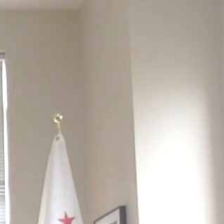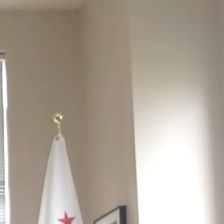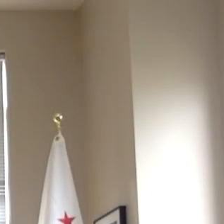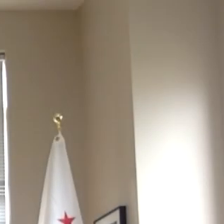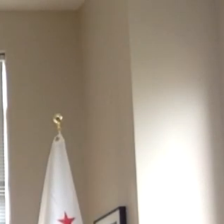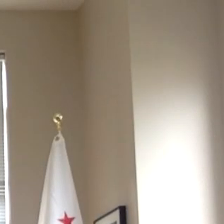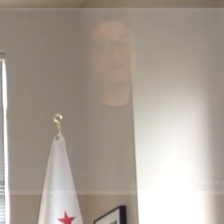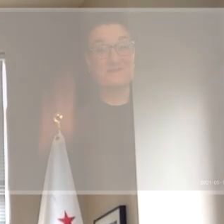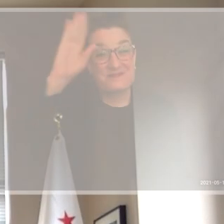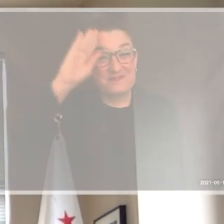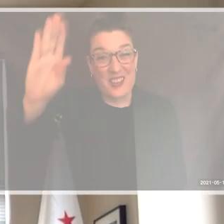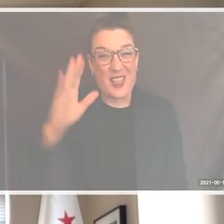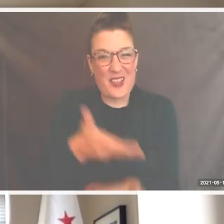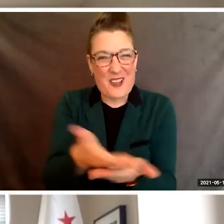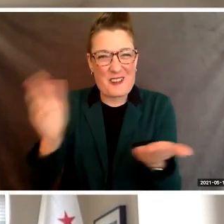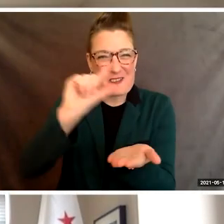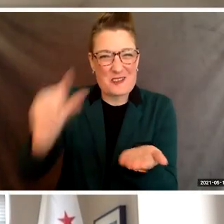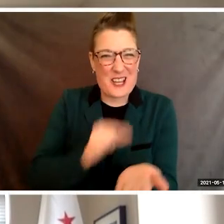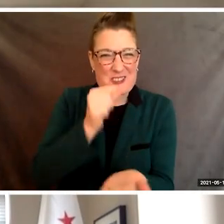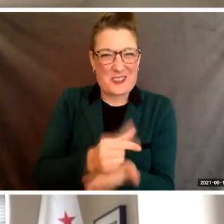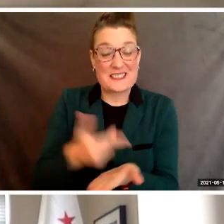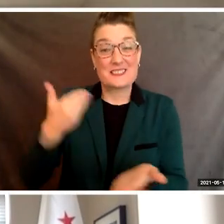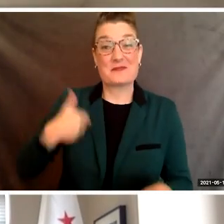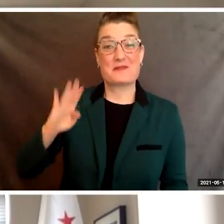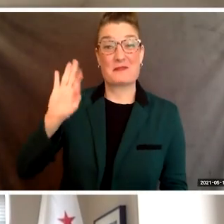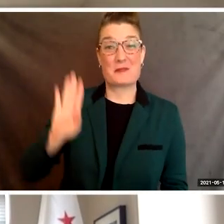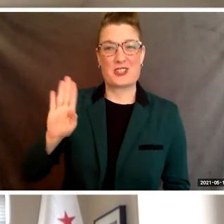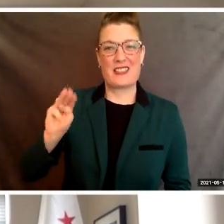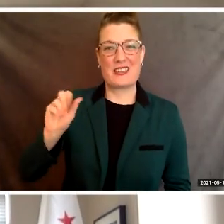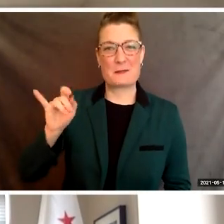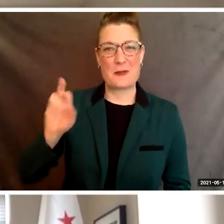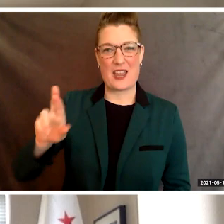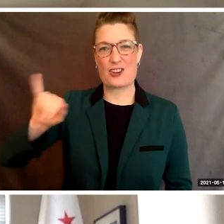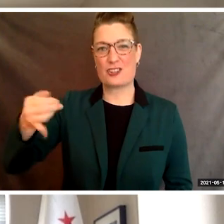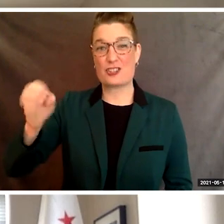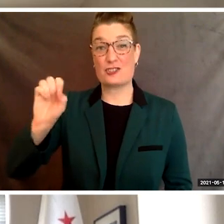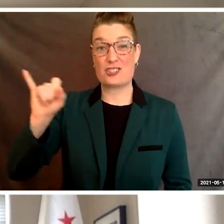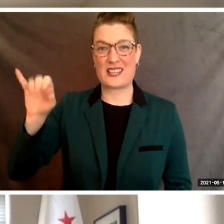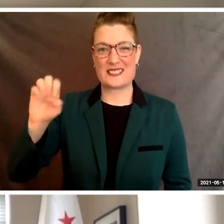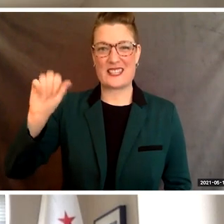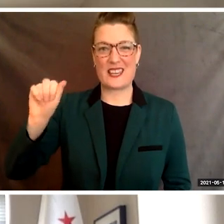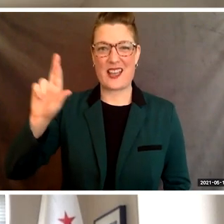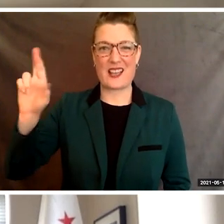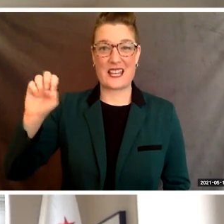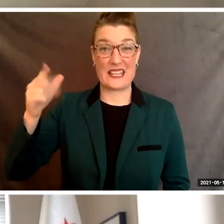Hello graduates. I'm Berkeley mayor Jesse Arreguin. I'm honored to serve as a keynote speaker